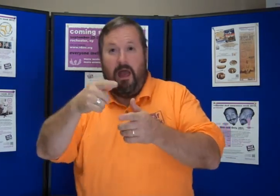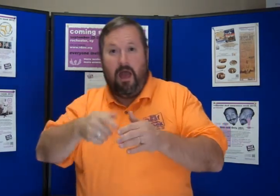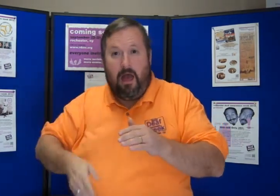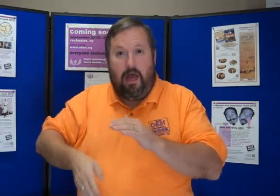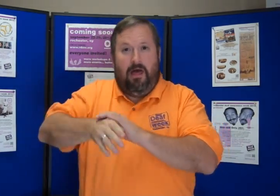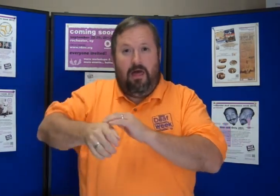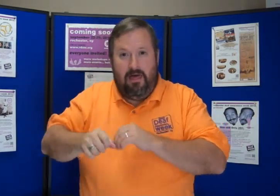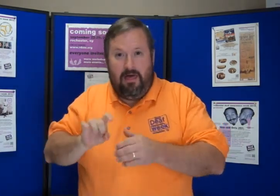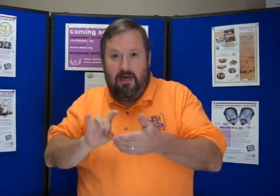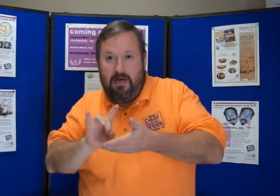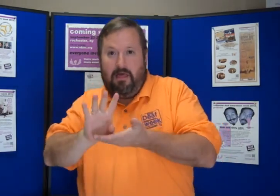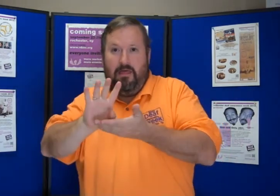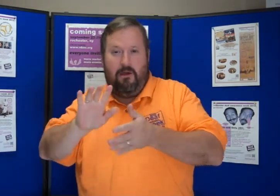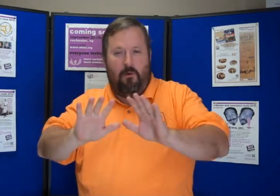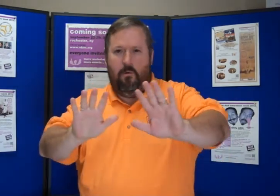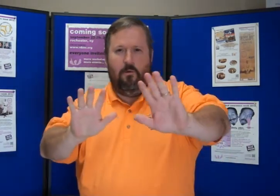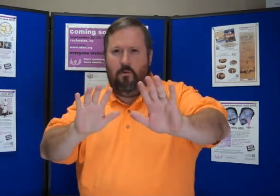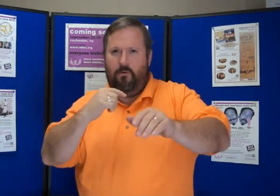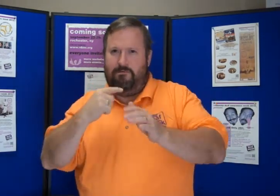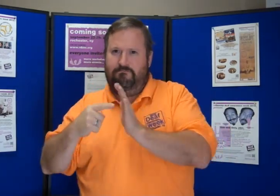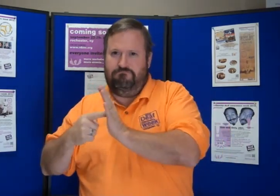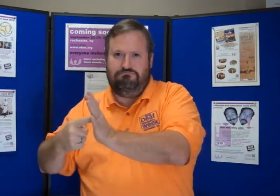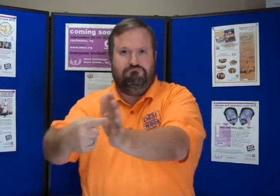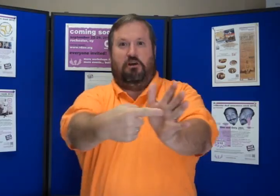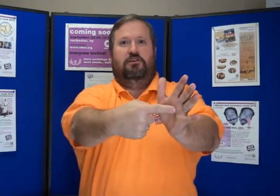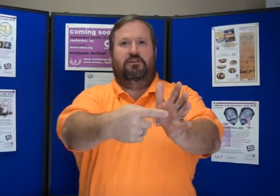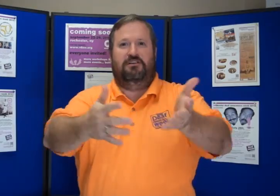not as kicking someone or football kick and should be start,